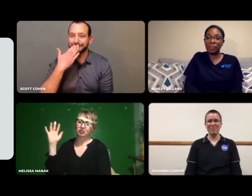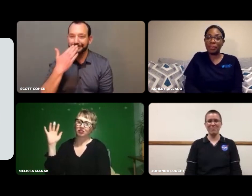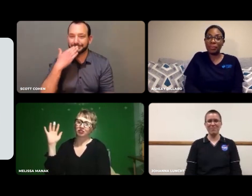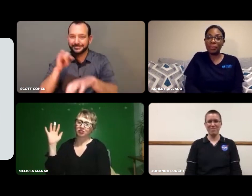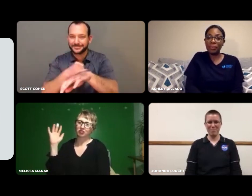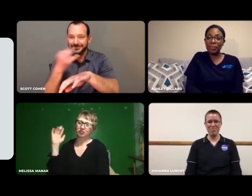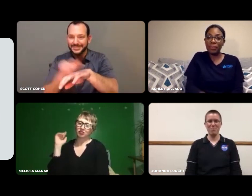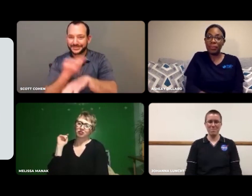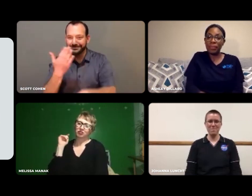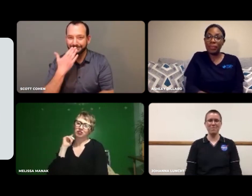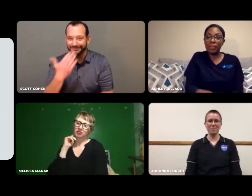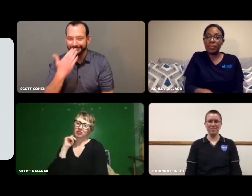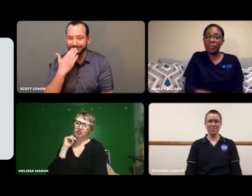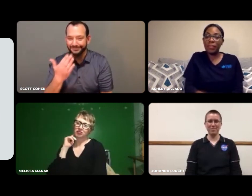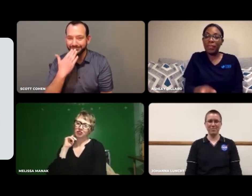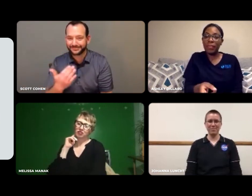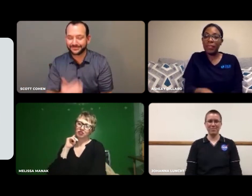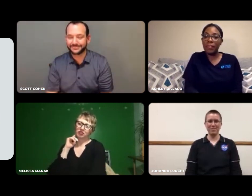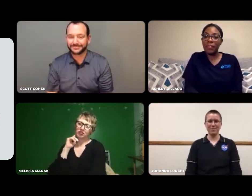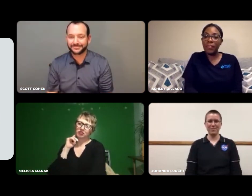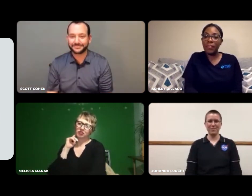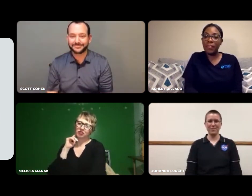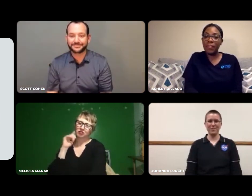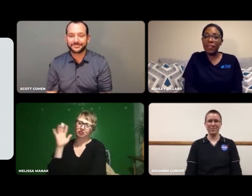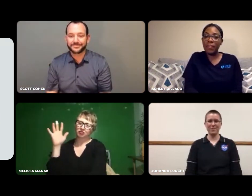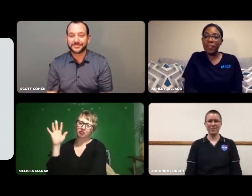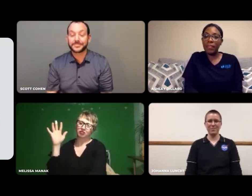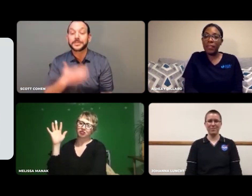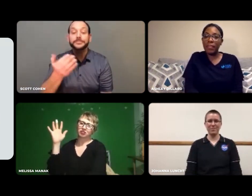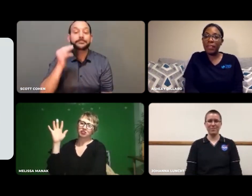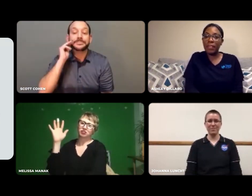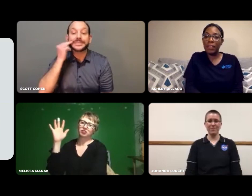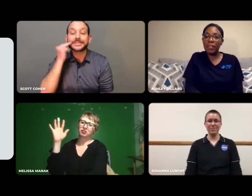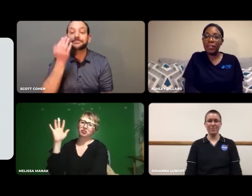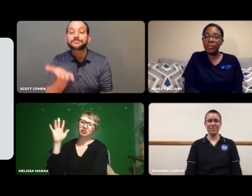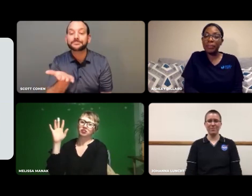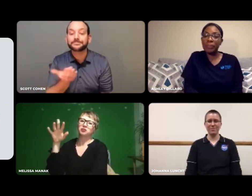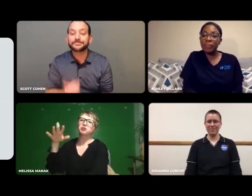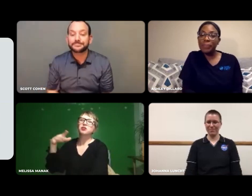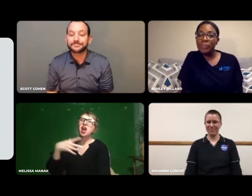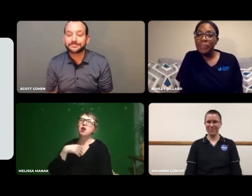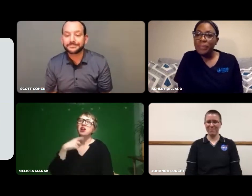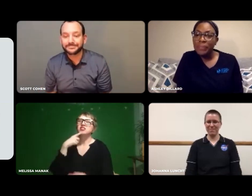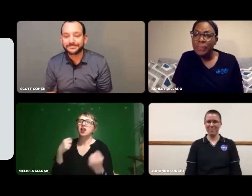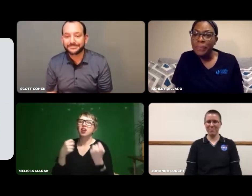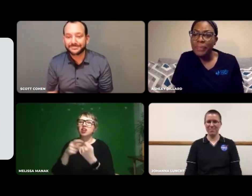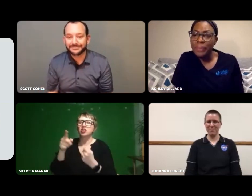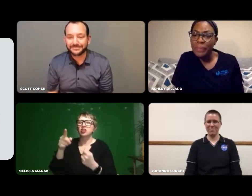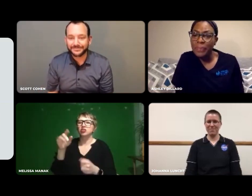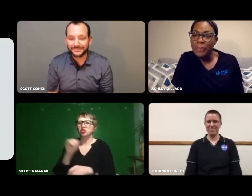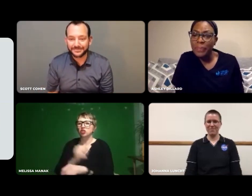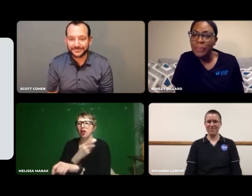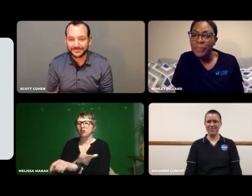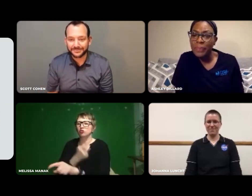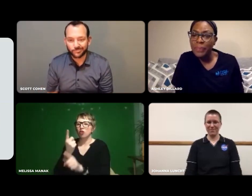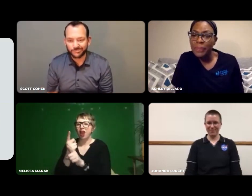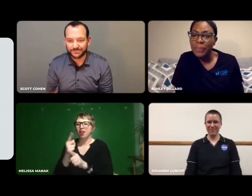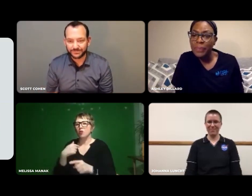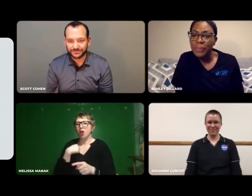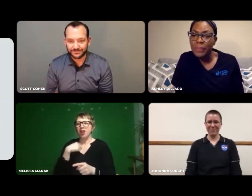Thank you, Johanna. Yes, Melissa? Johanna's right.